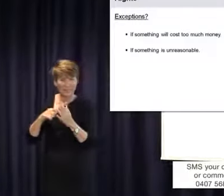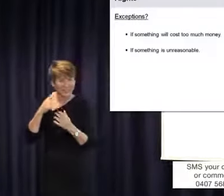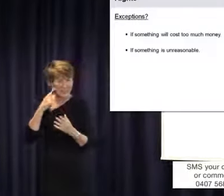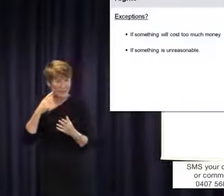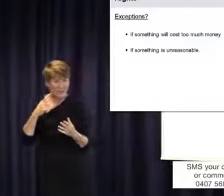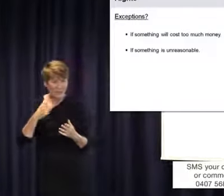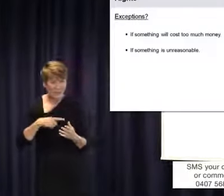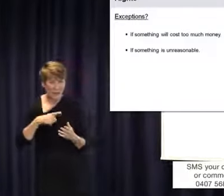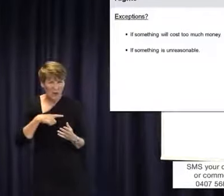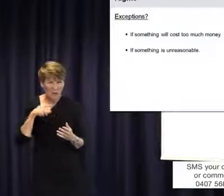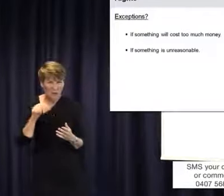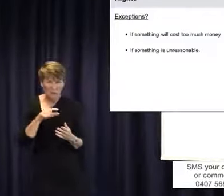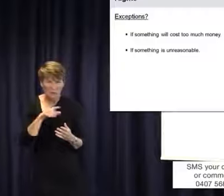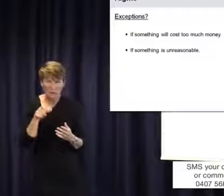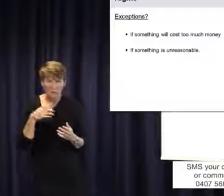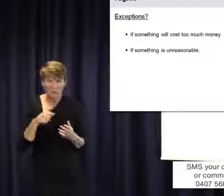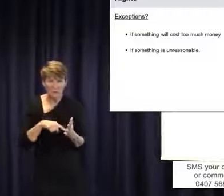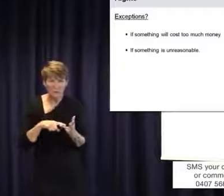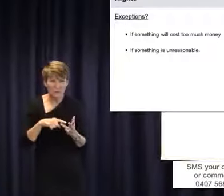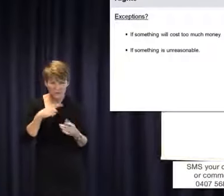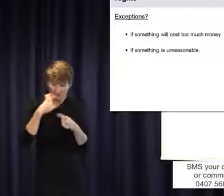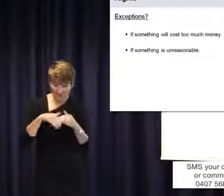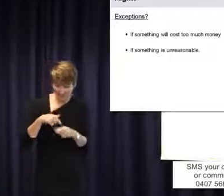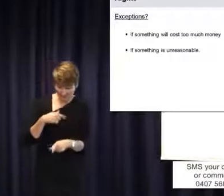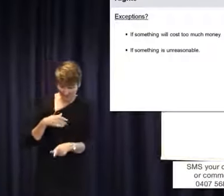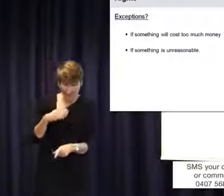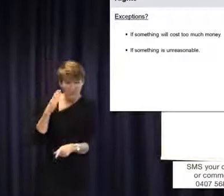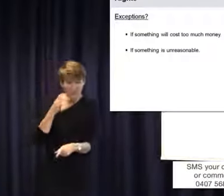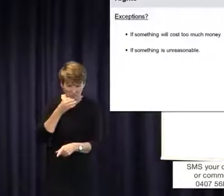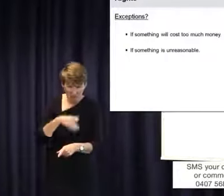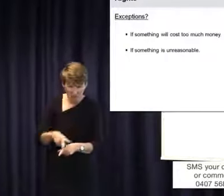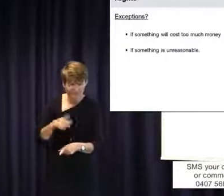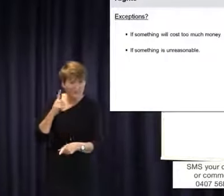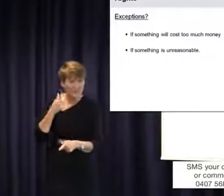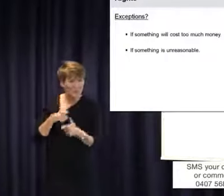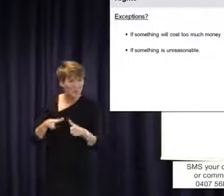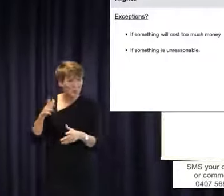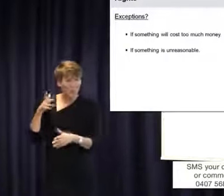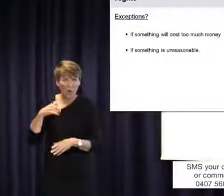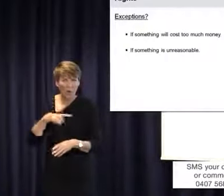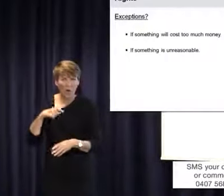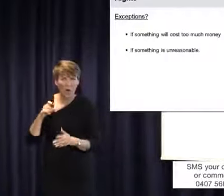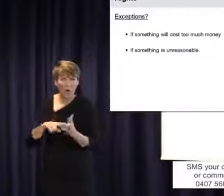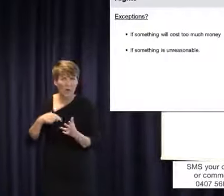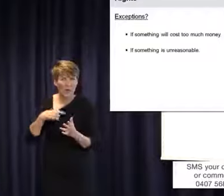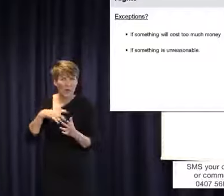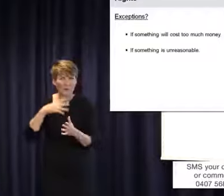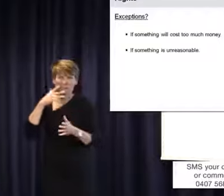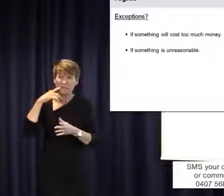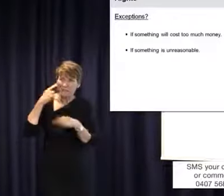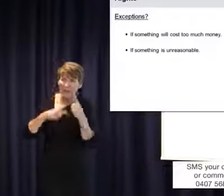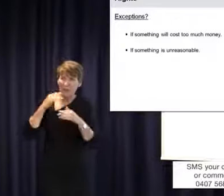to explain why a deaf person whose first language is Auslan why they need a sign language interpreter.